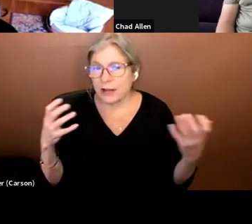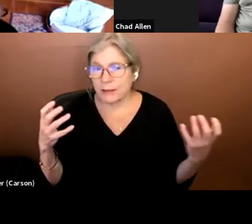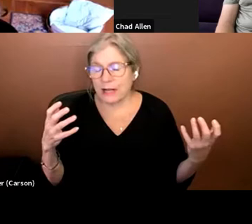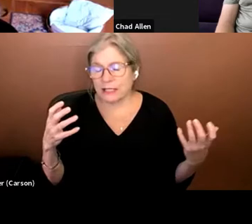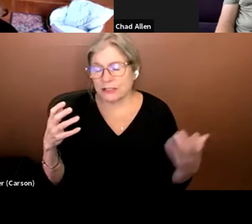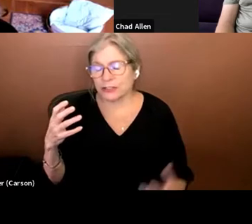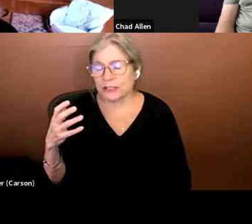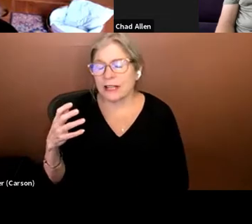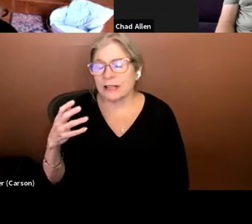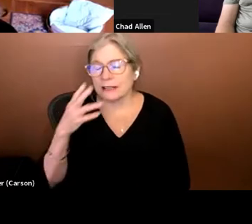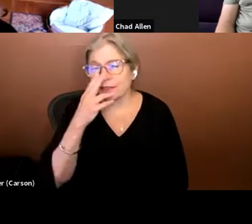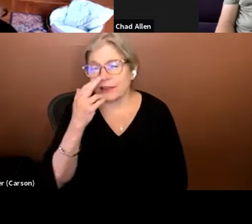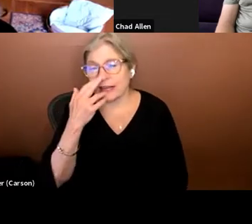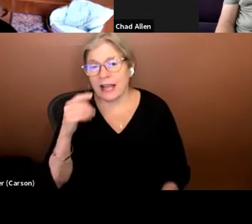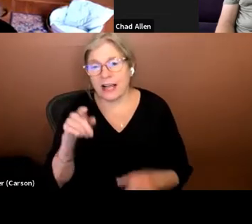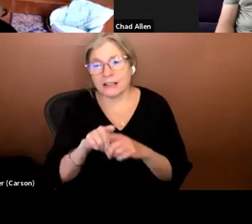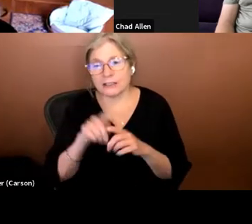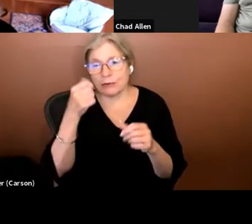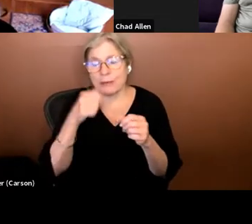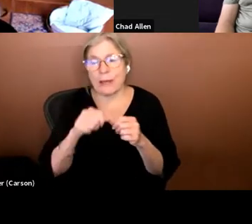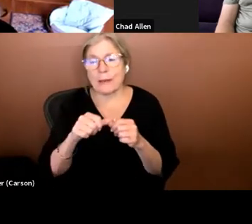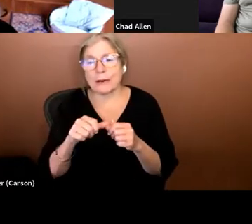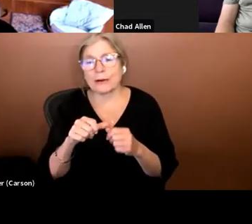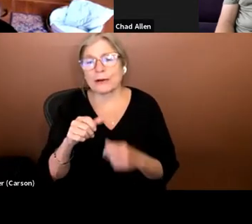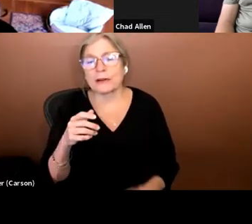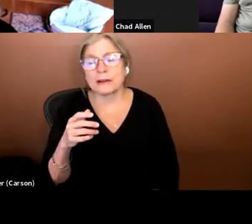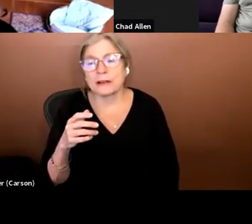funny, I also remember, I have